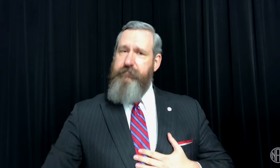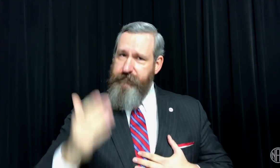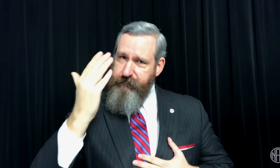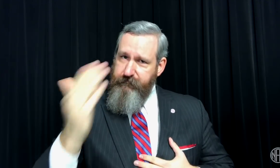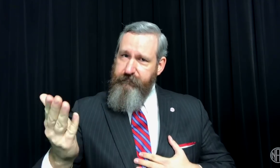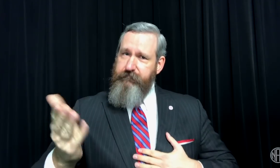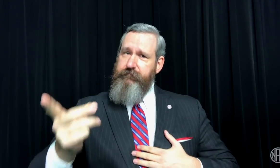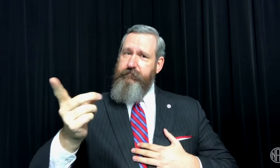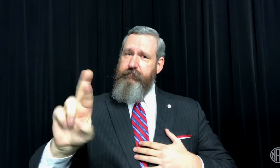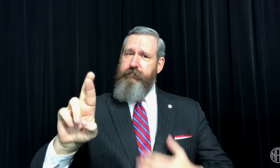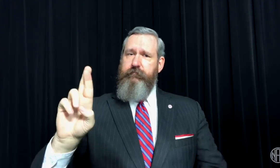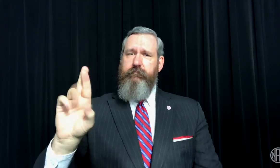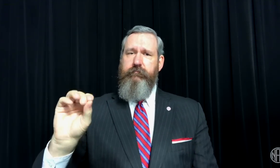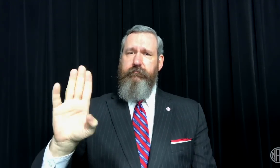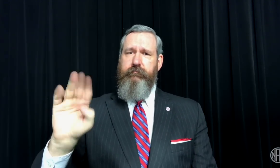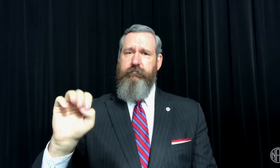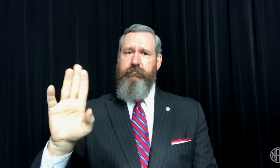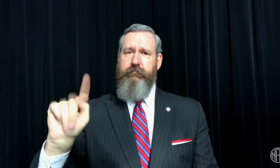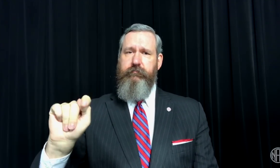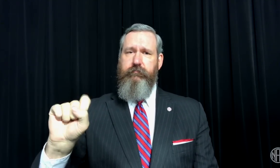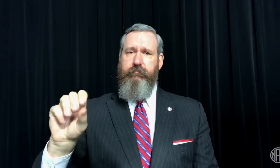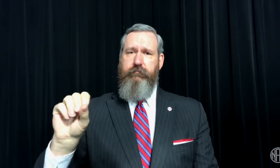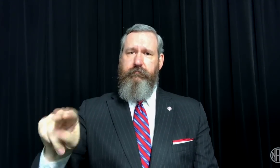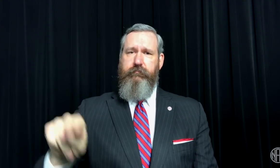Dear Dr. Robertson,